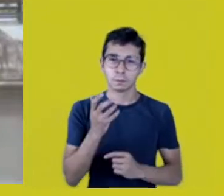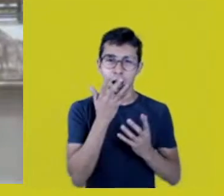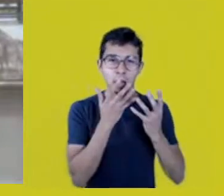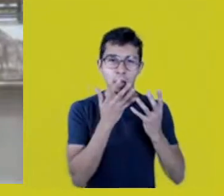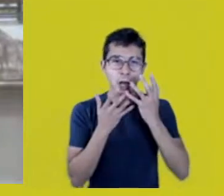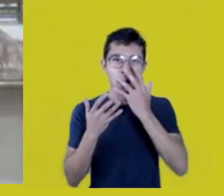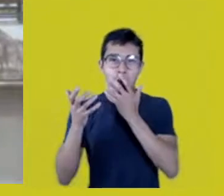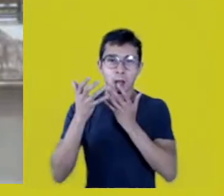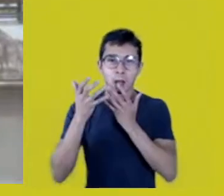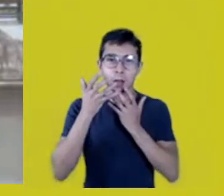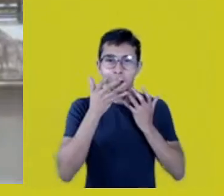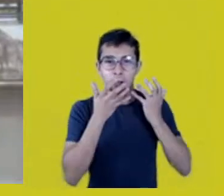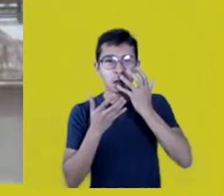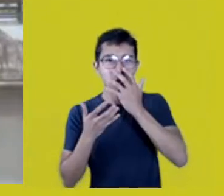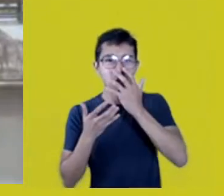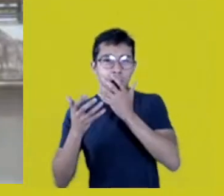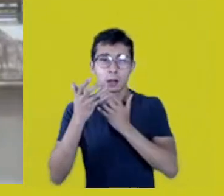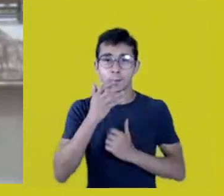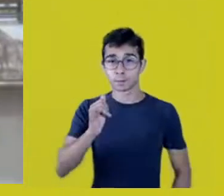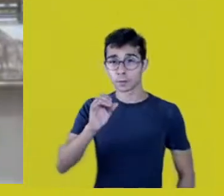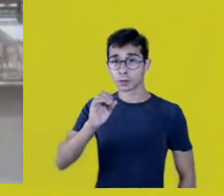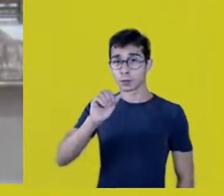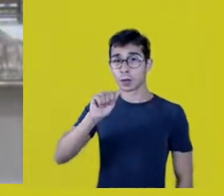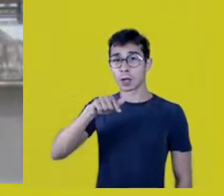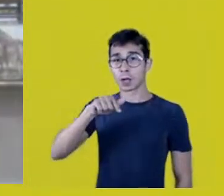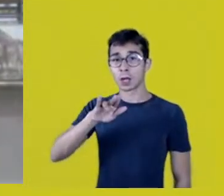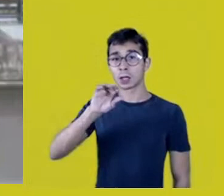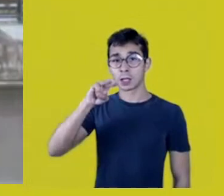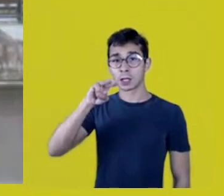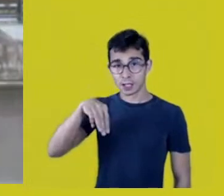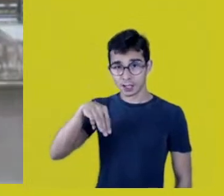Joaquim is an agouti